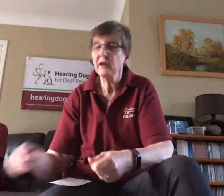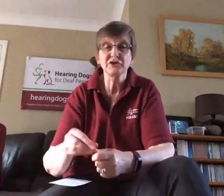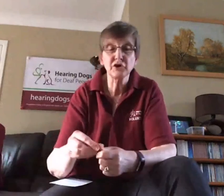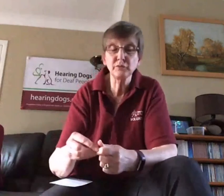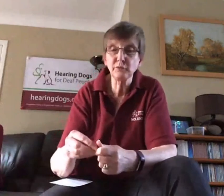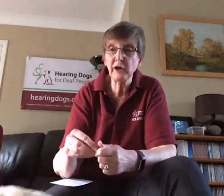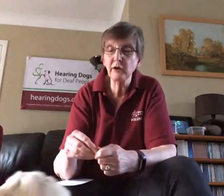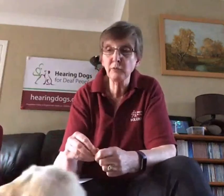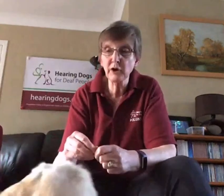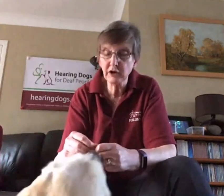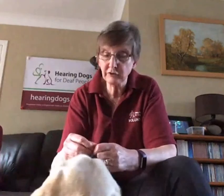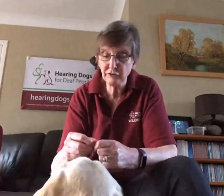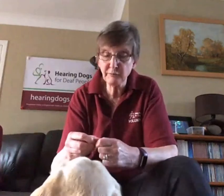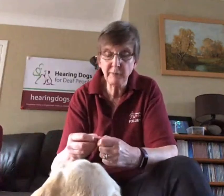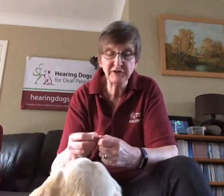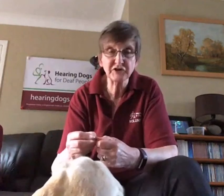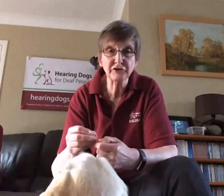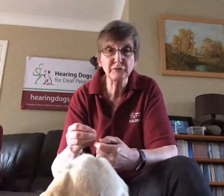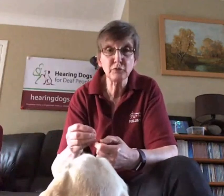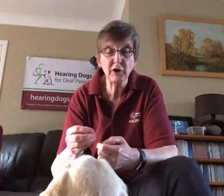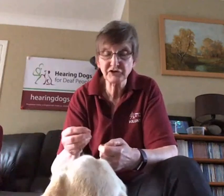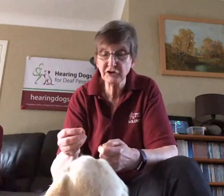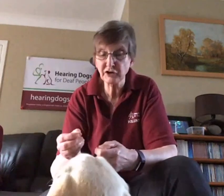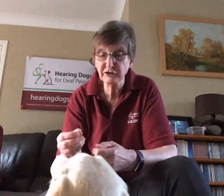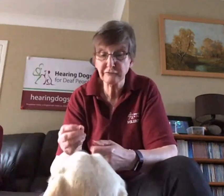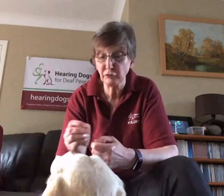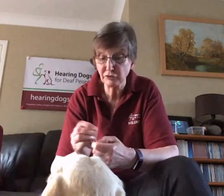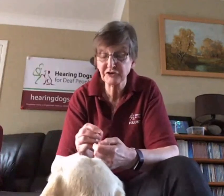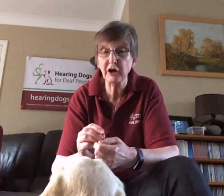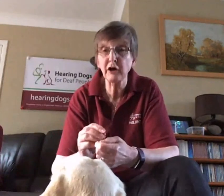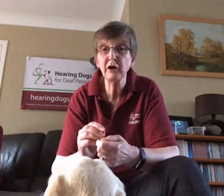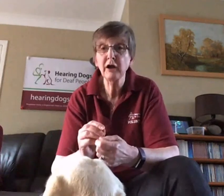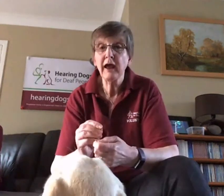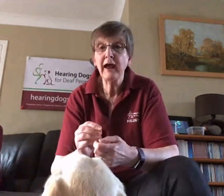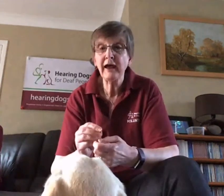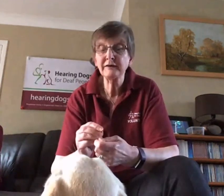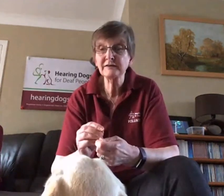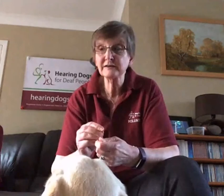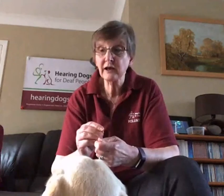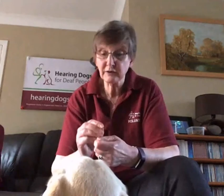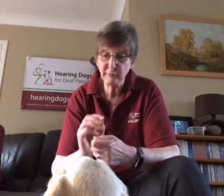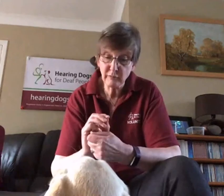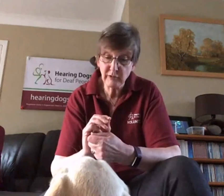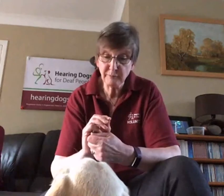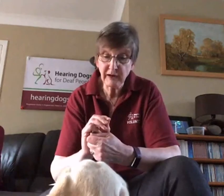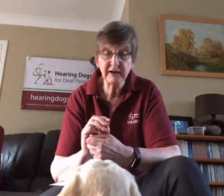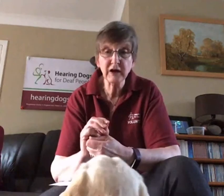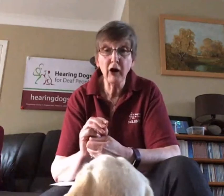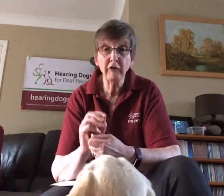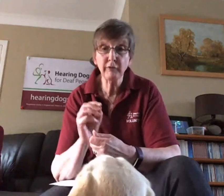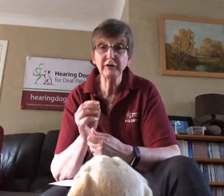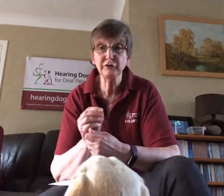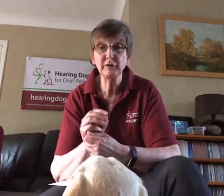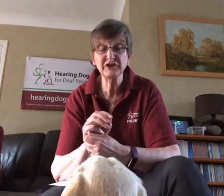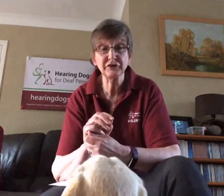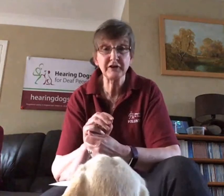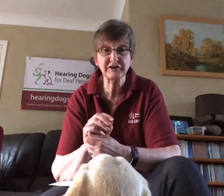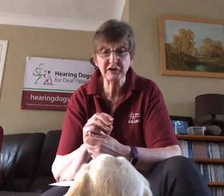So we are working through puppy stars from one start of the four star and at the moment Bentley's halfway through his three star,